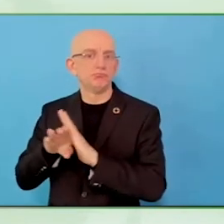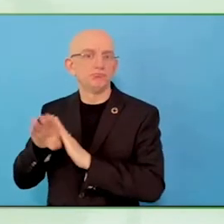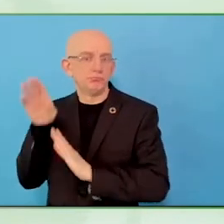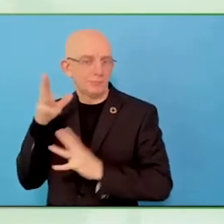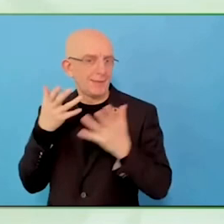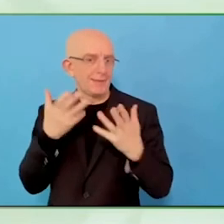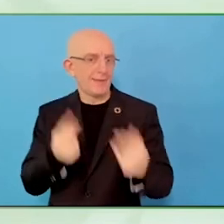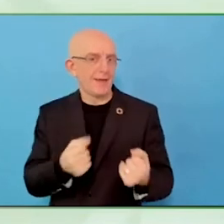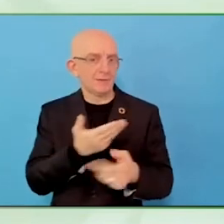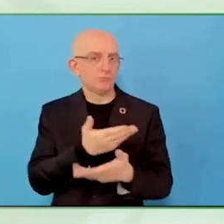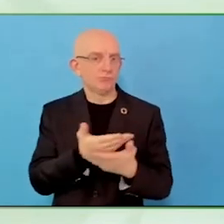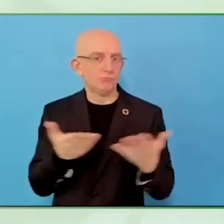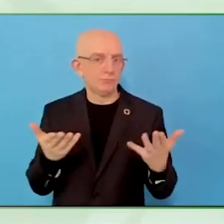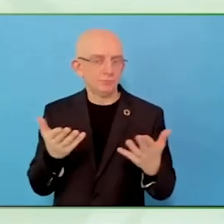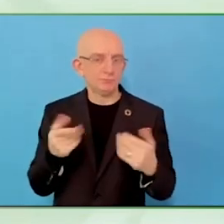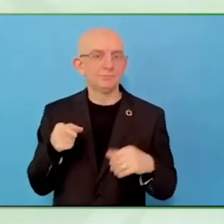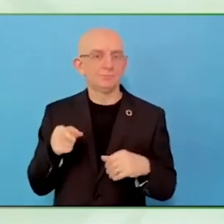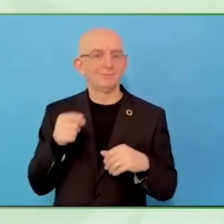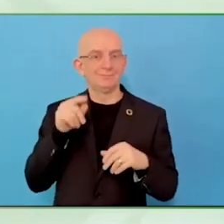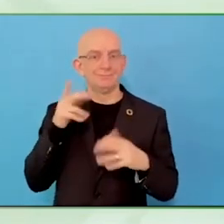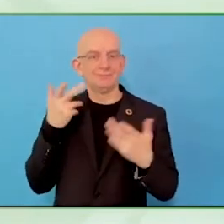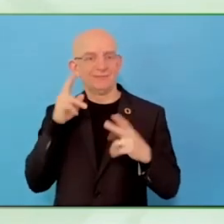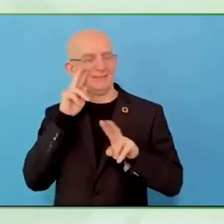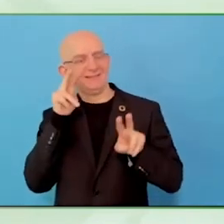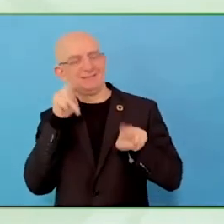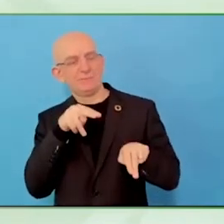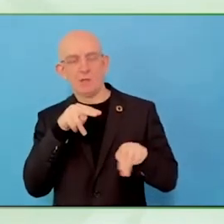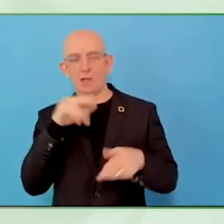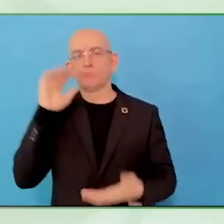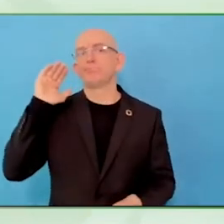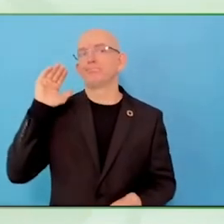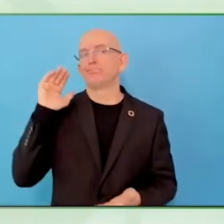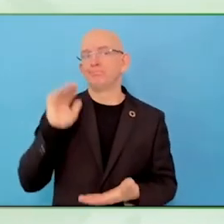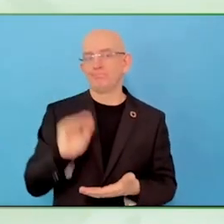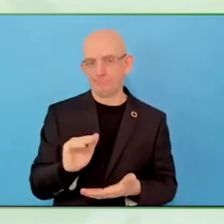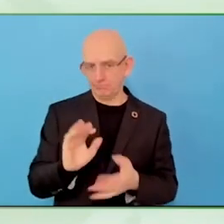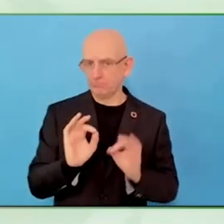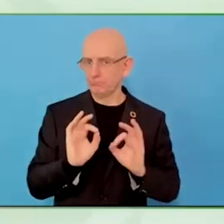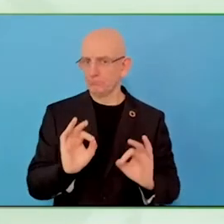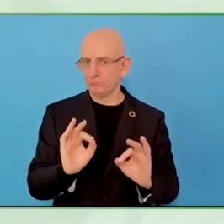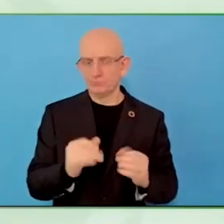The audience can clearly see the positive effect this program has on